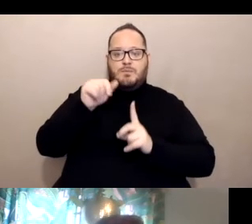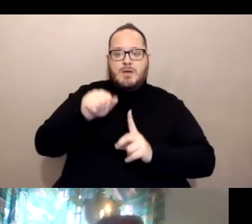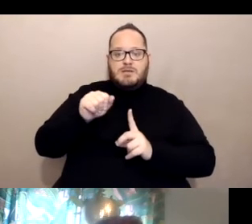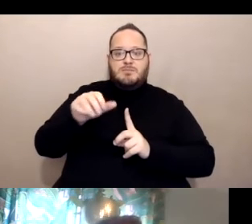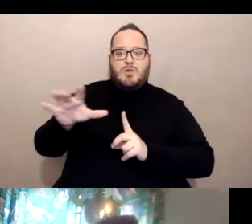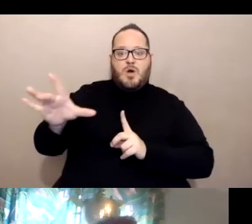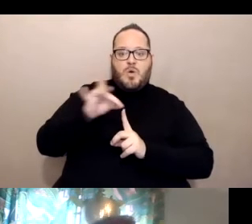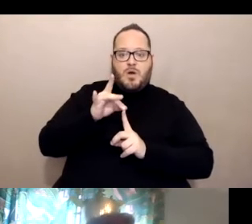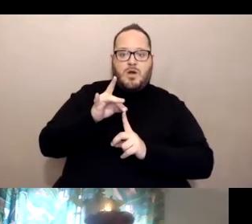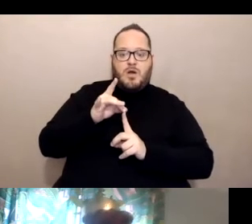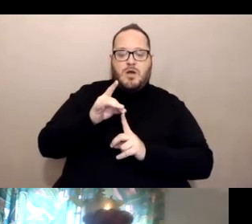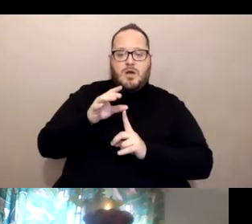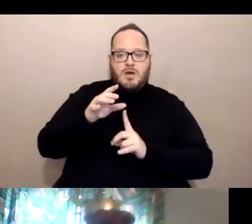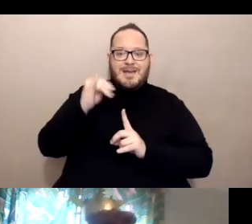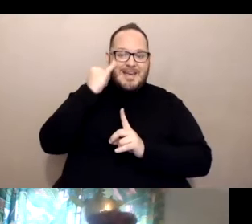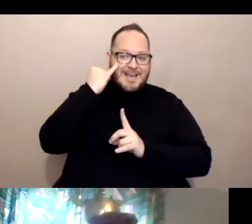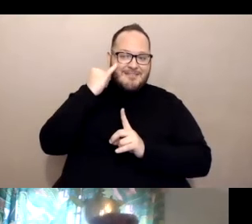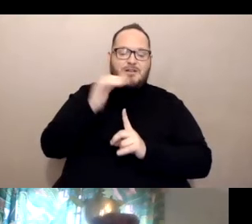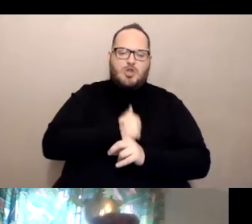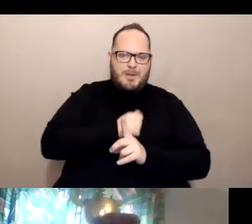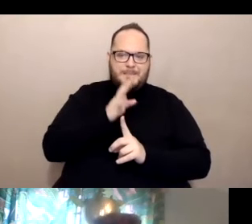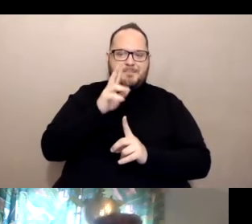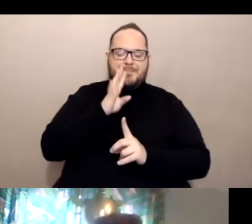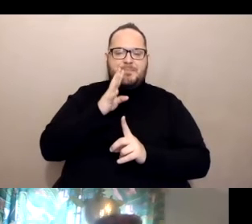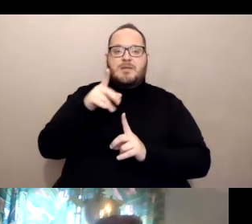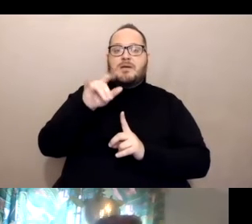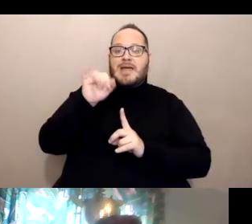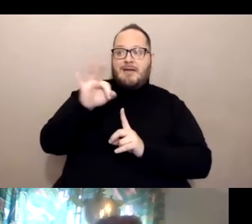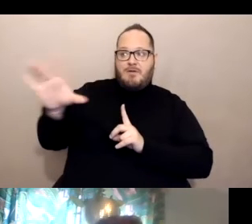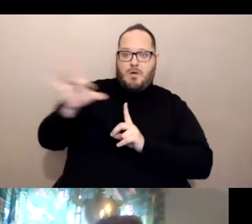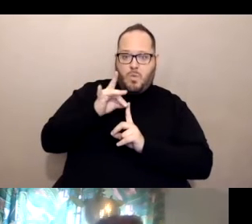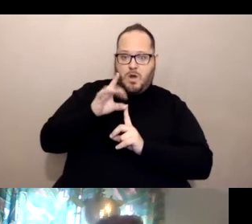if acquiring COVID-19, the individual's ability to receive